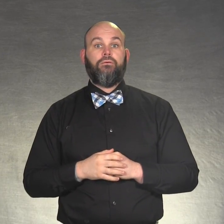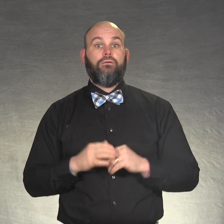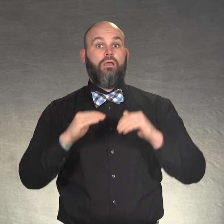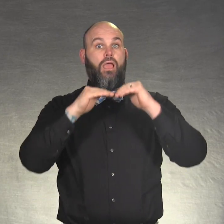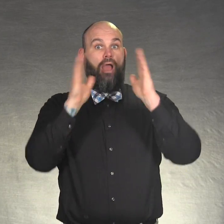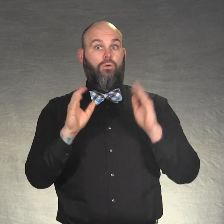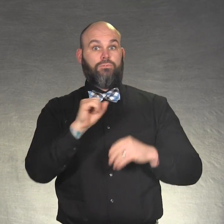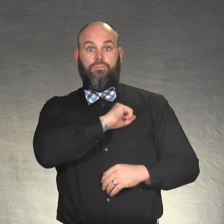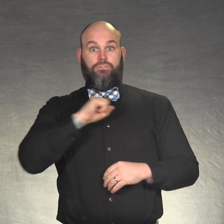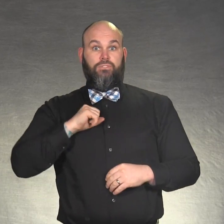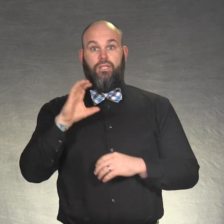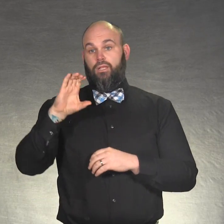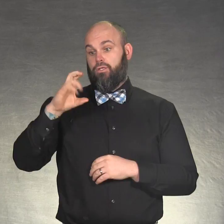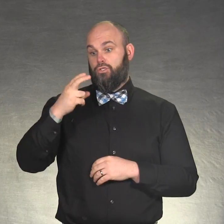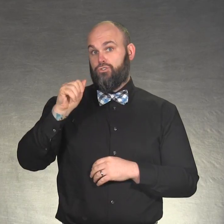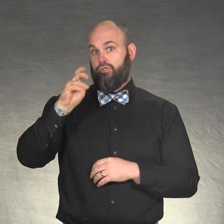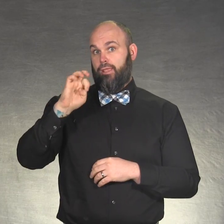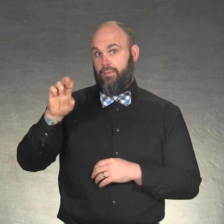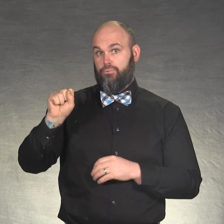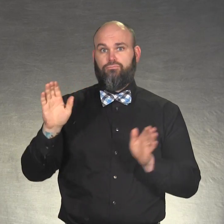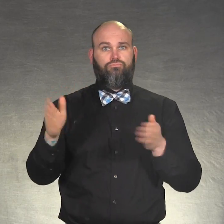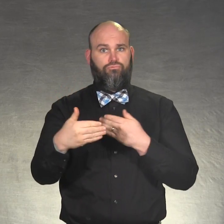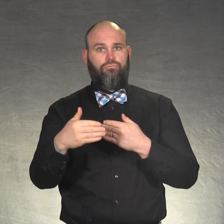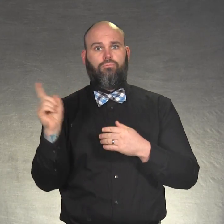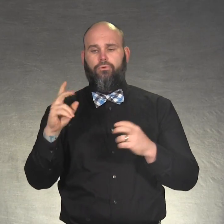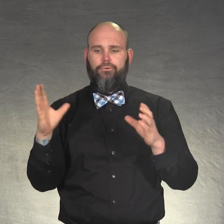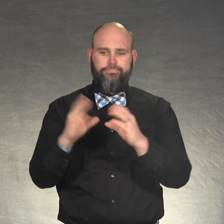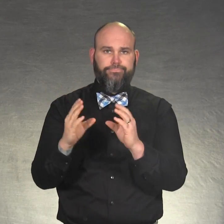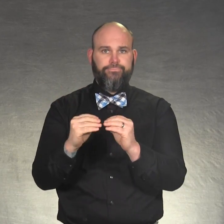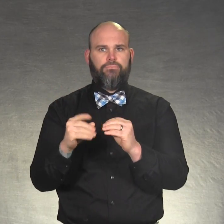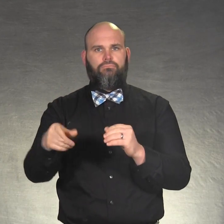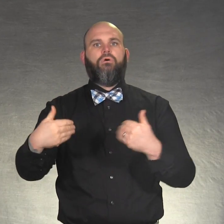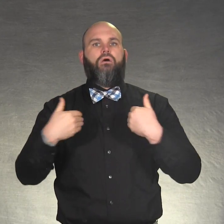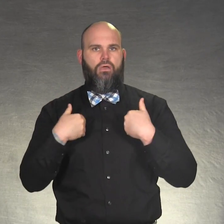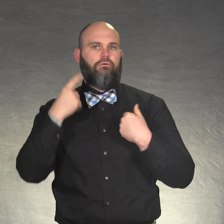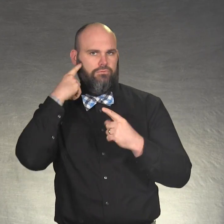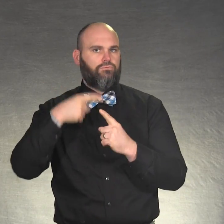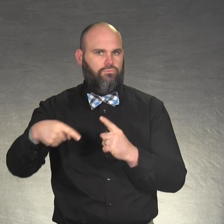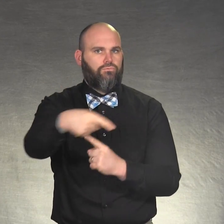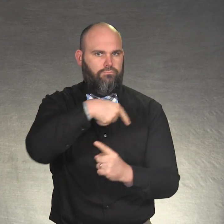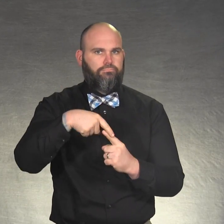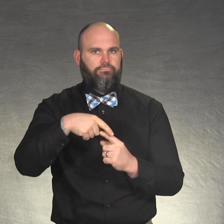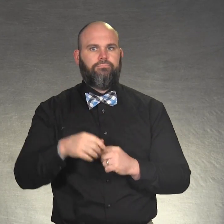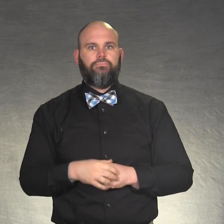* House and Senate Chambers